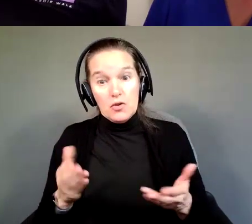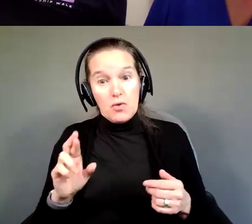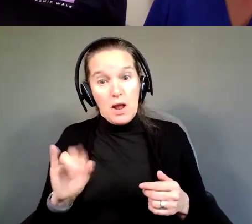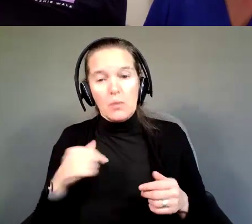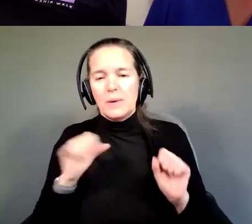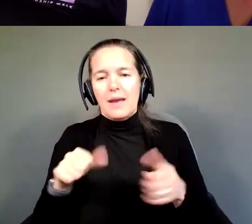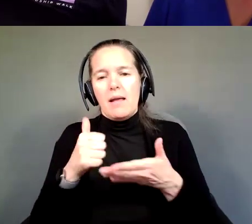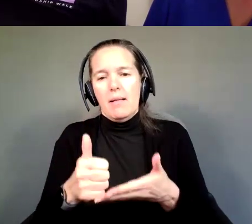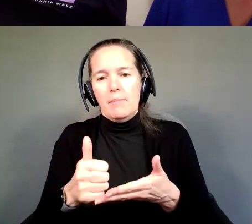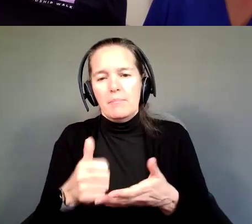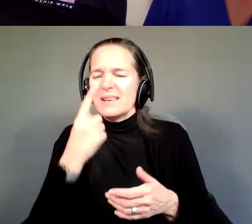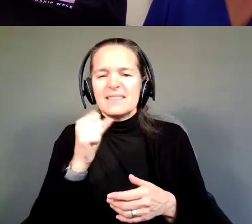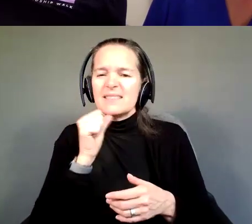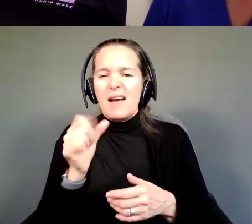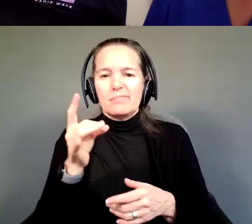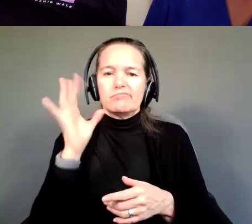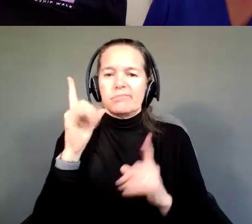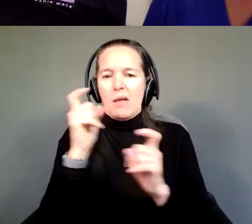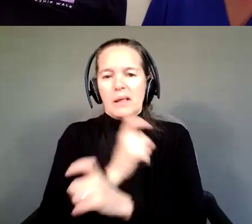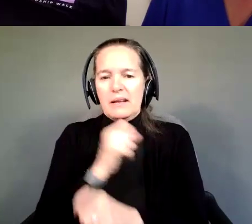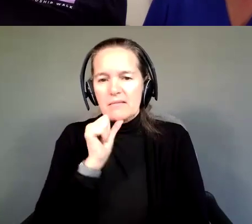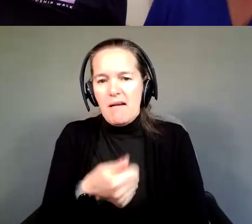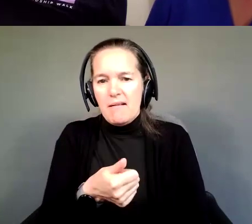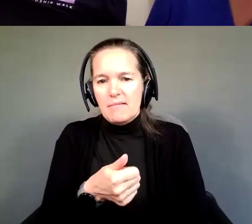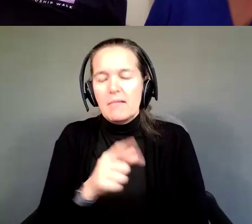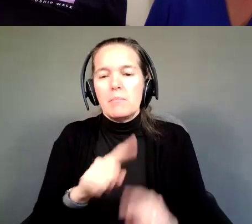it's not that complicated, but that's where we started.